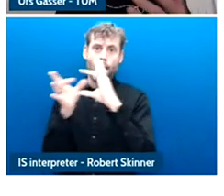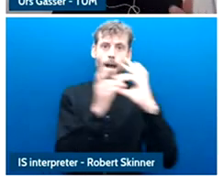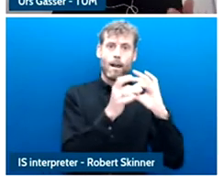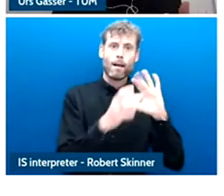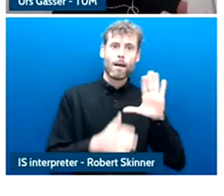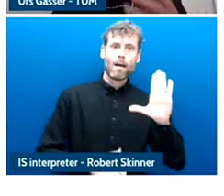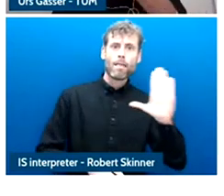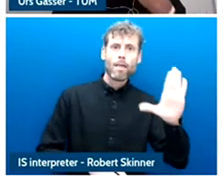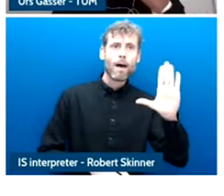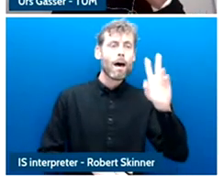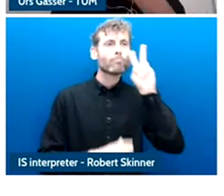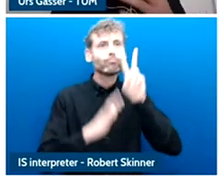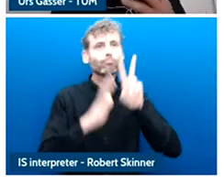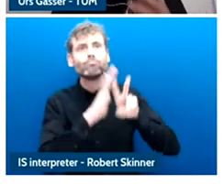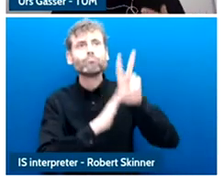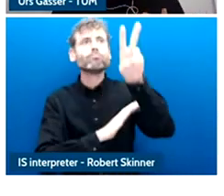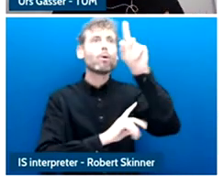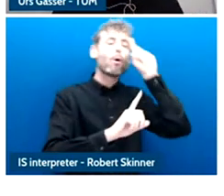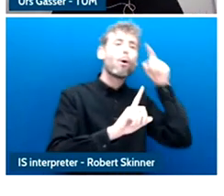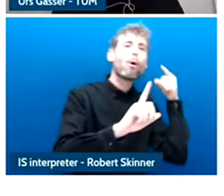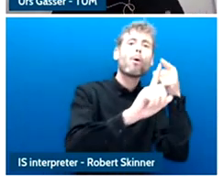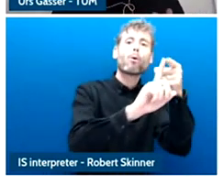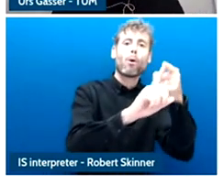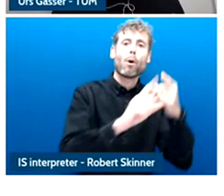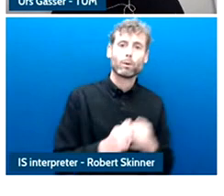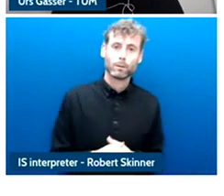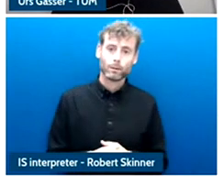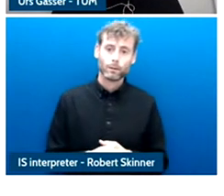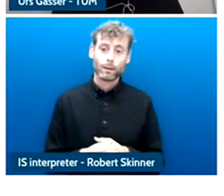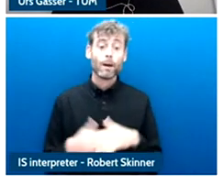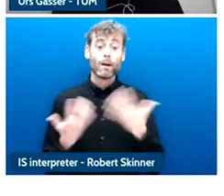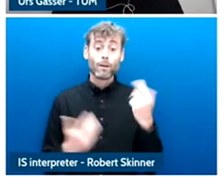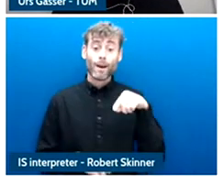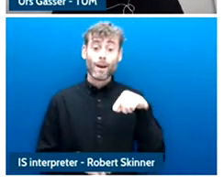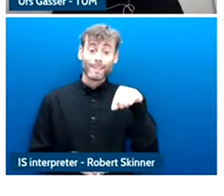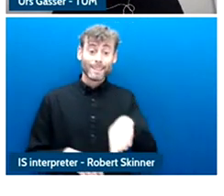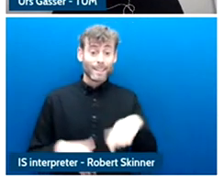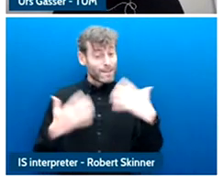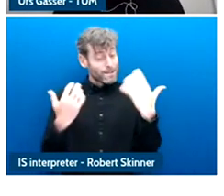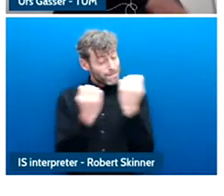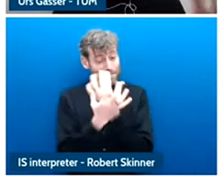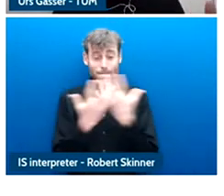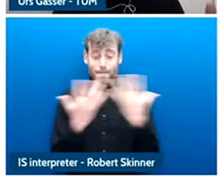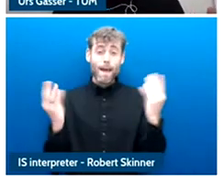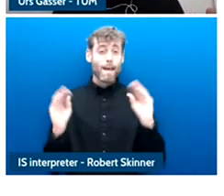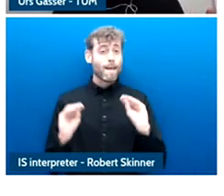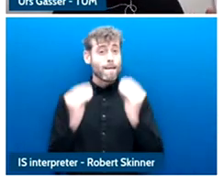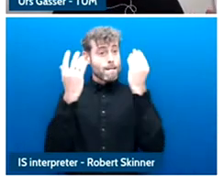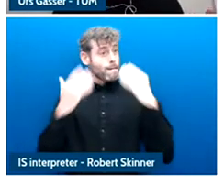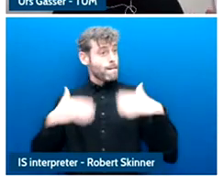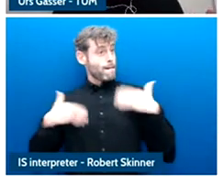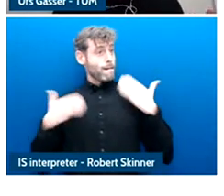And I think again, that is had a hard challenge. Because, [Indiscernible]